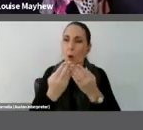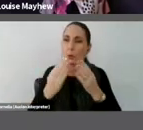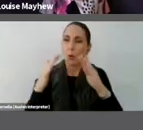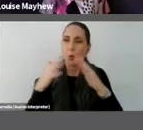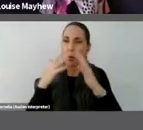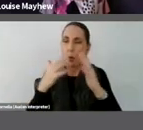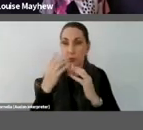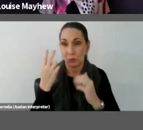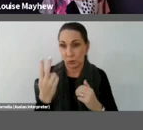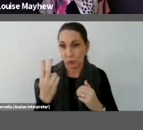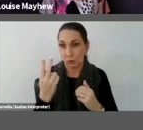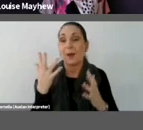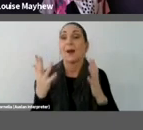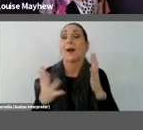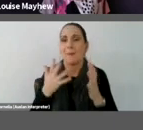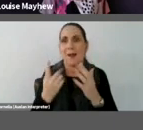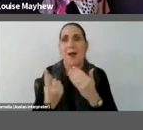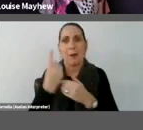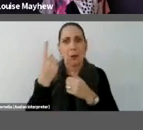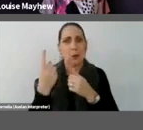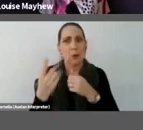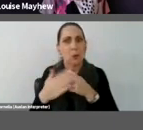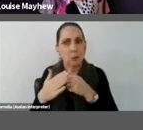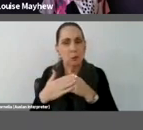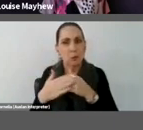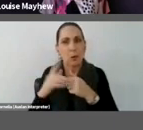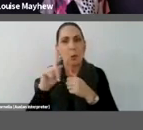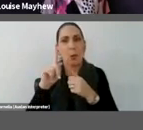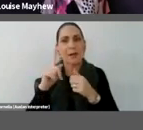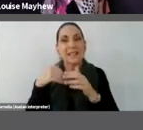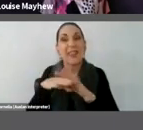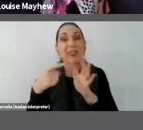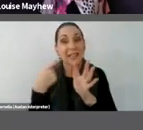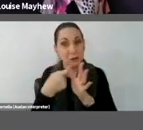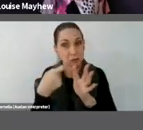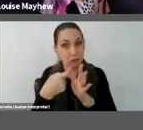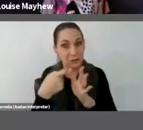developments that were taking place in the kitchen, These are a kind of